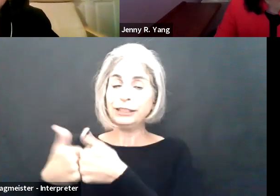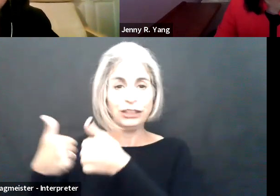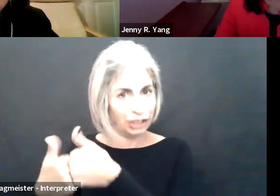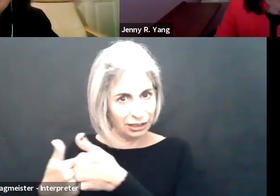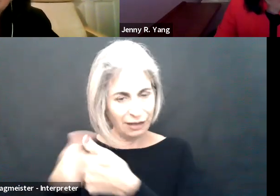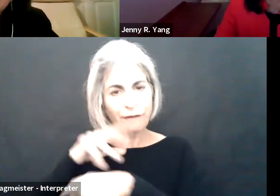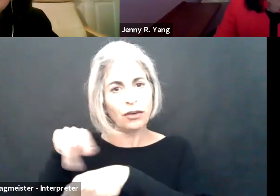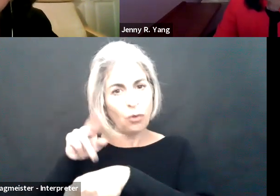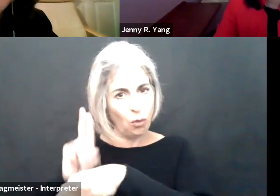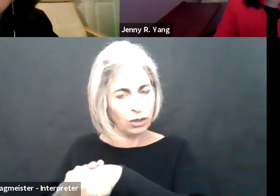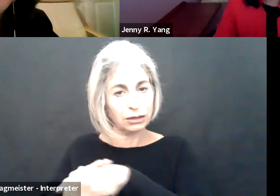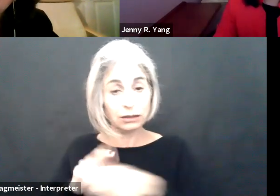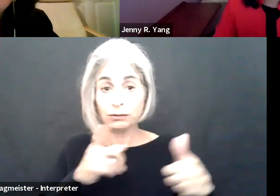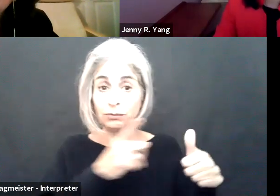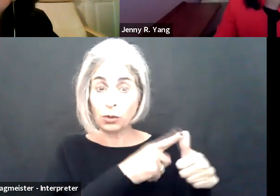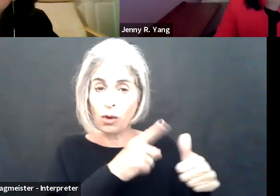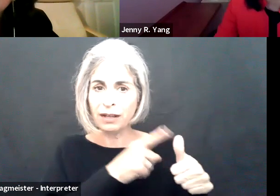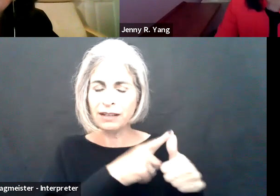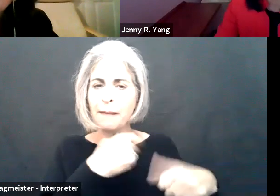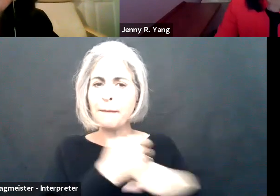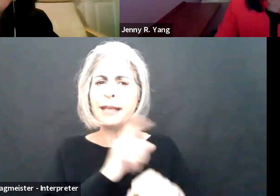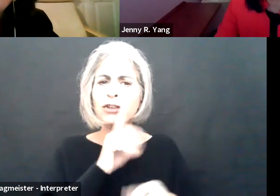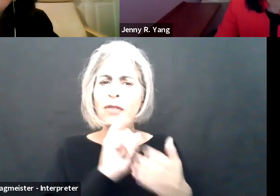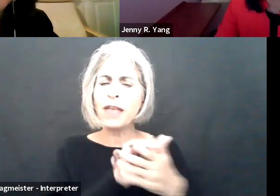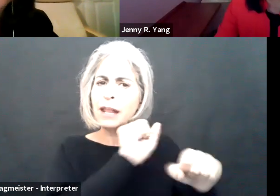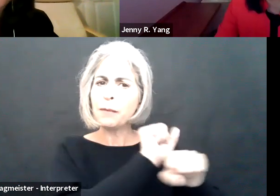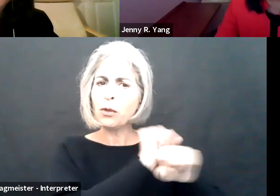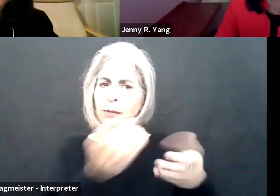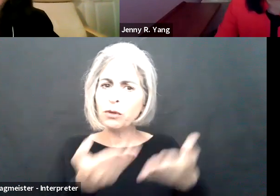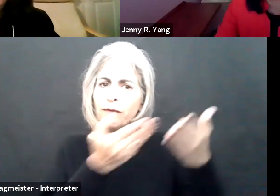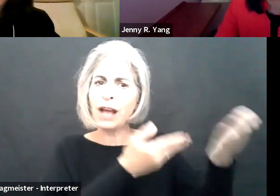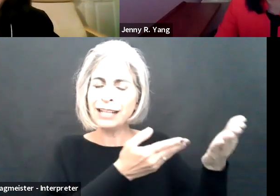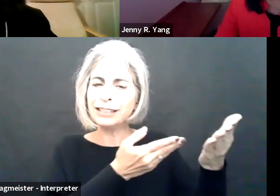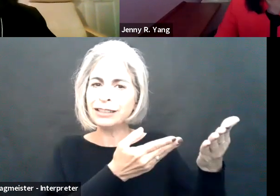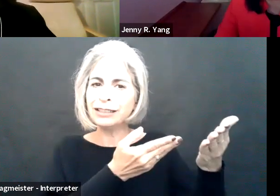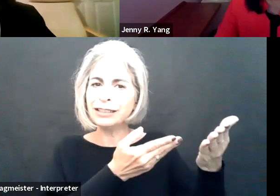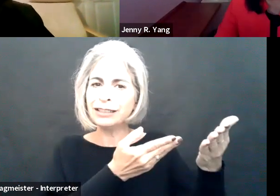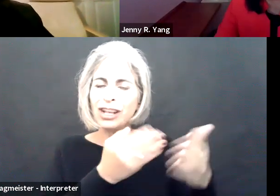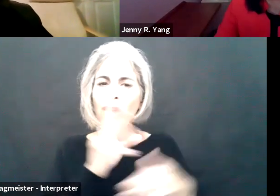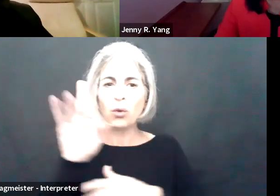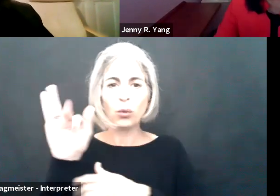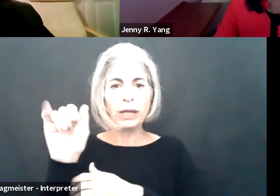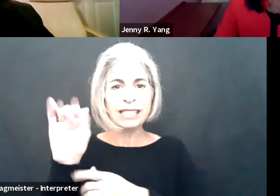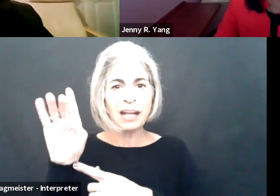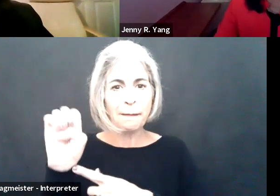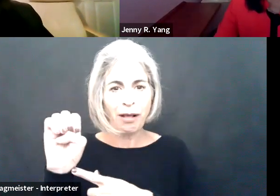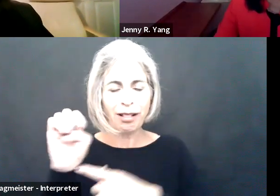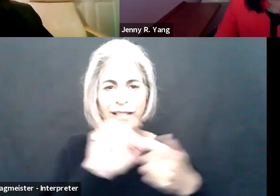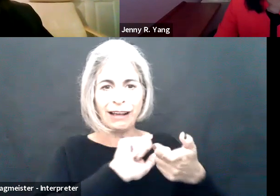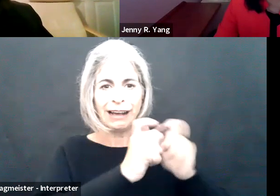But, again, there are many challenges as we work in this telework posture. And one is ensuring that employers provide reasonable accommodations for